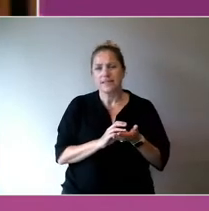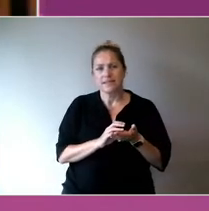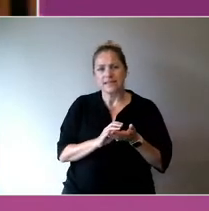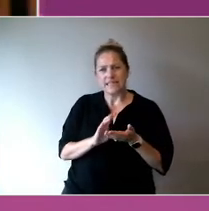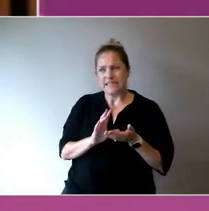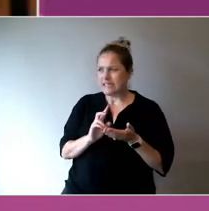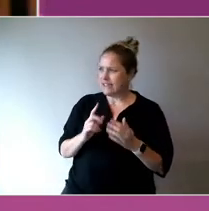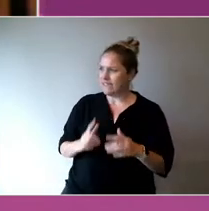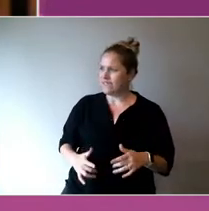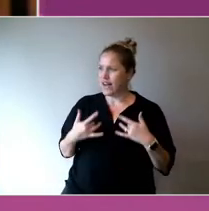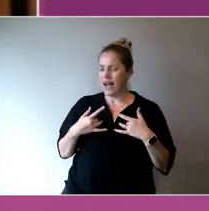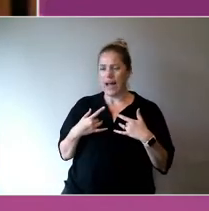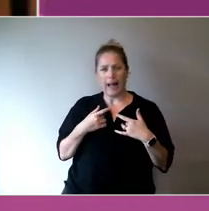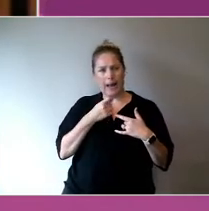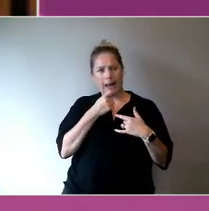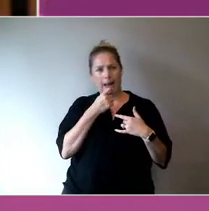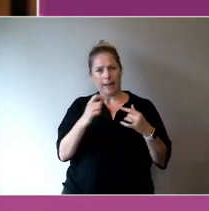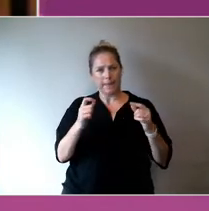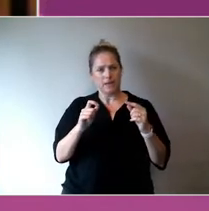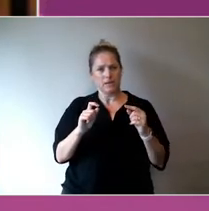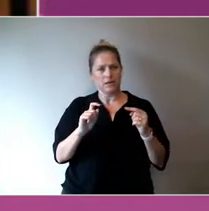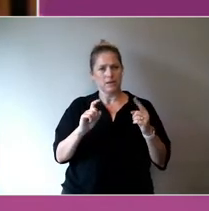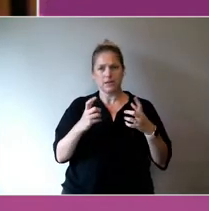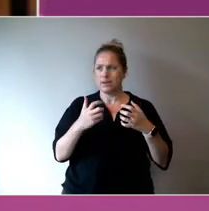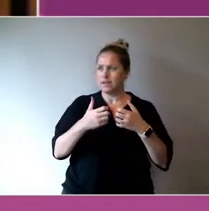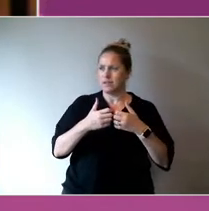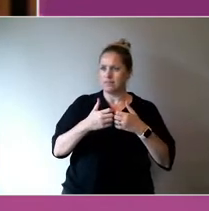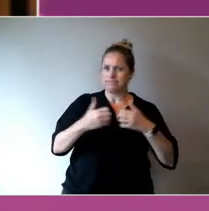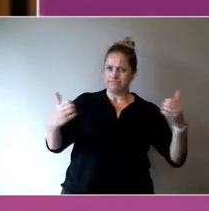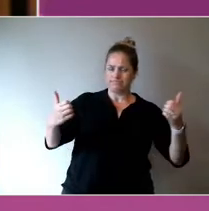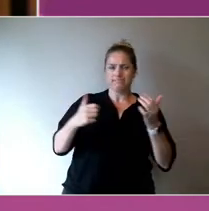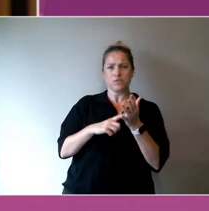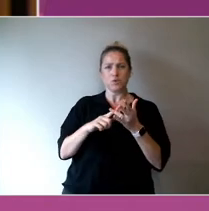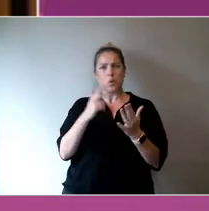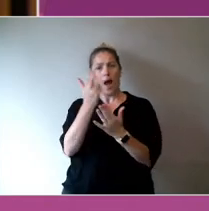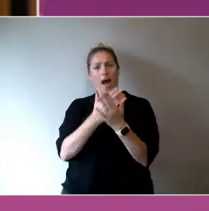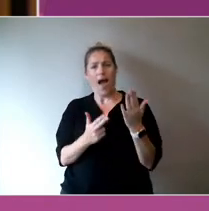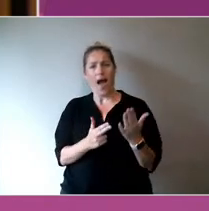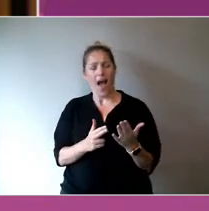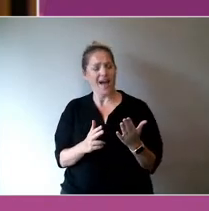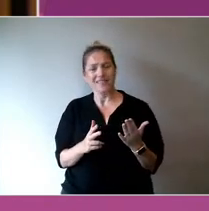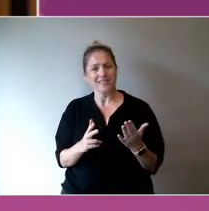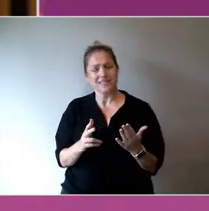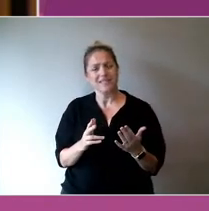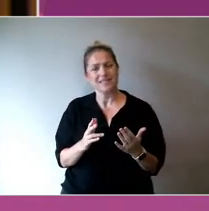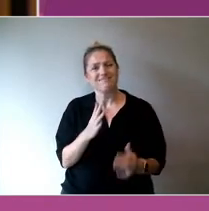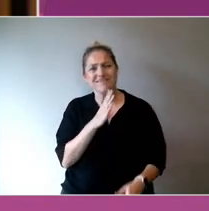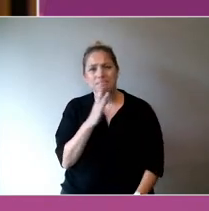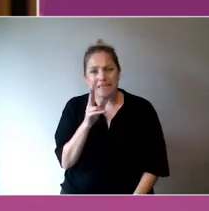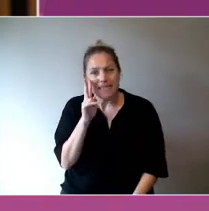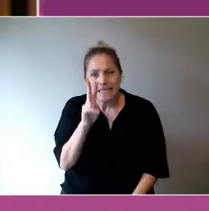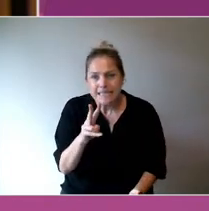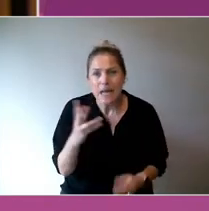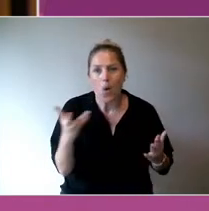There's value in both. But it's got to be community led and community designed.